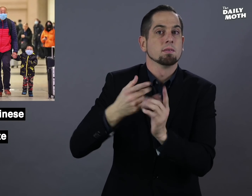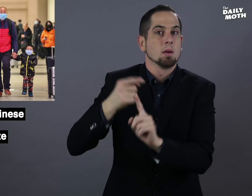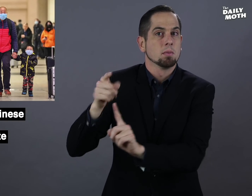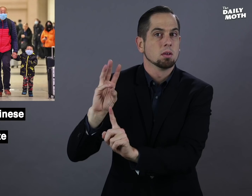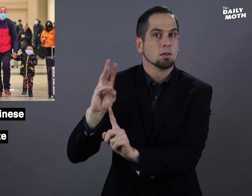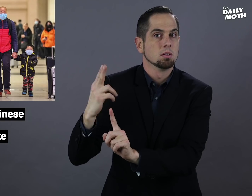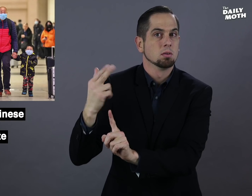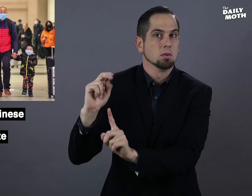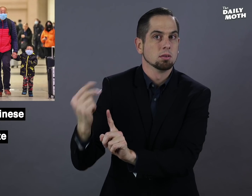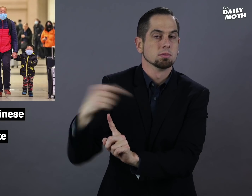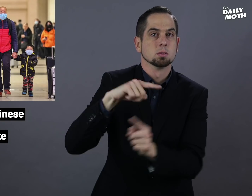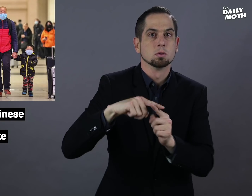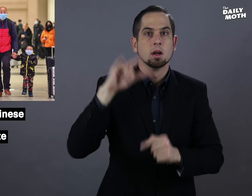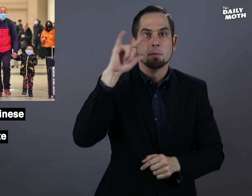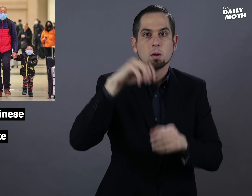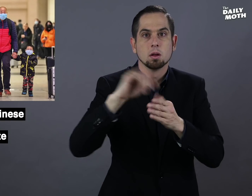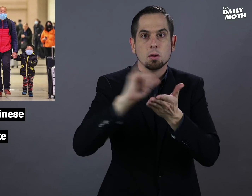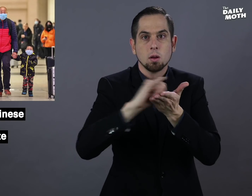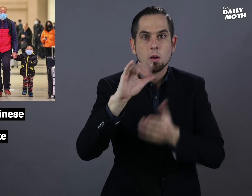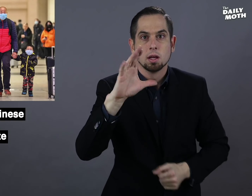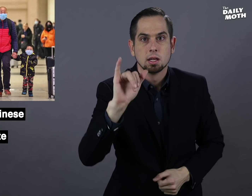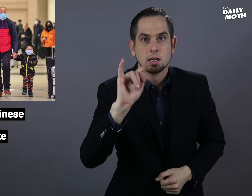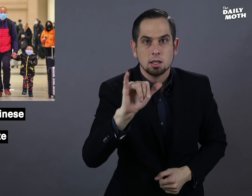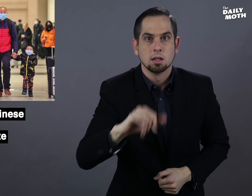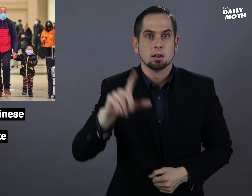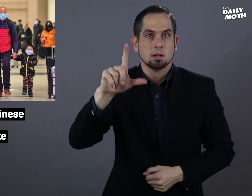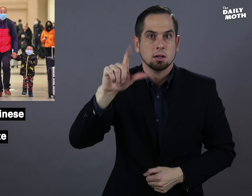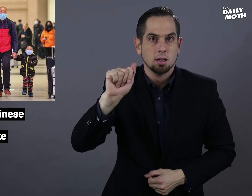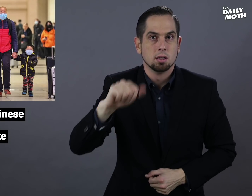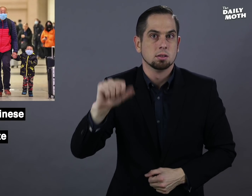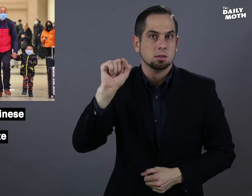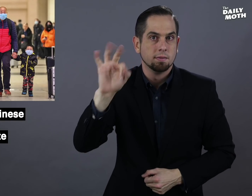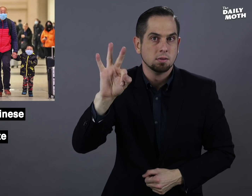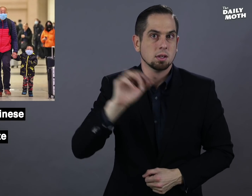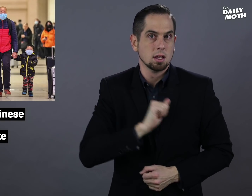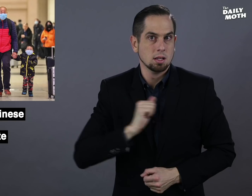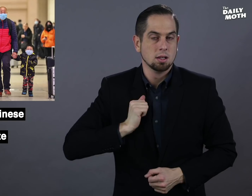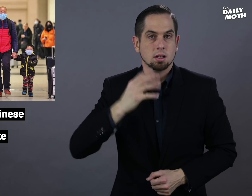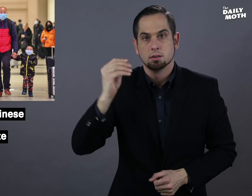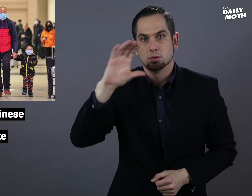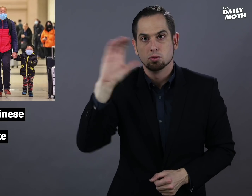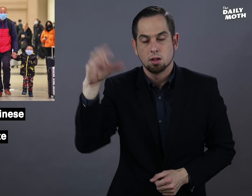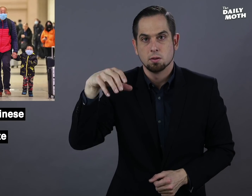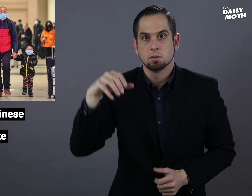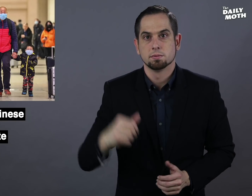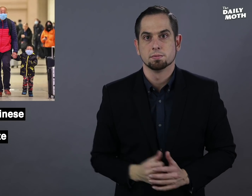from Wuhan to airports in New York City, Los Angeles, San Francisco, Atlanta, and Chicago.